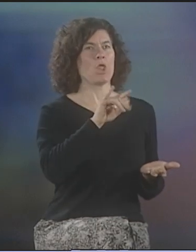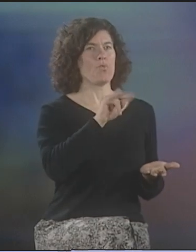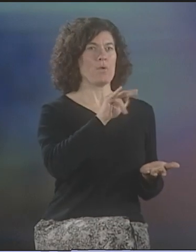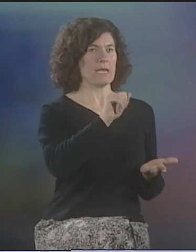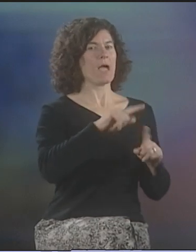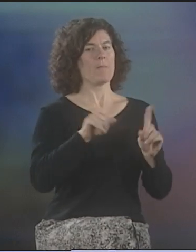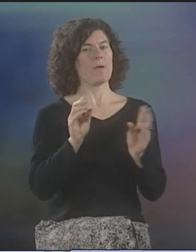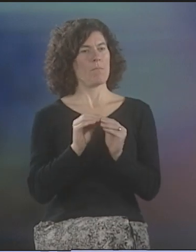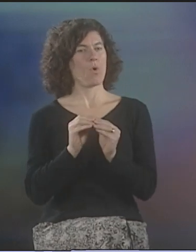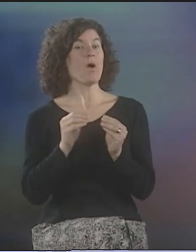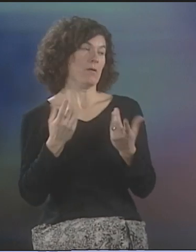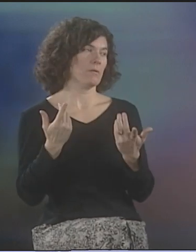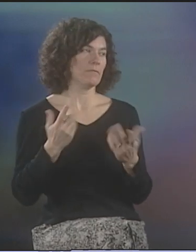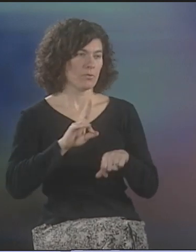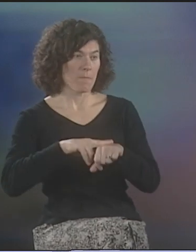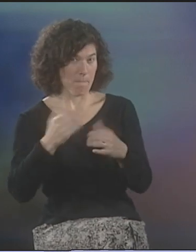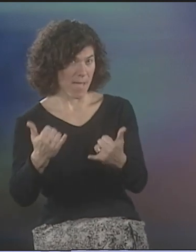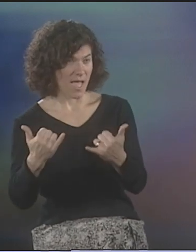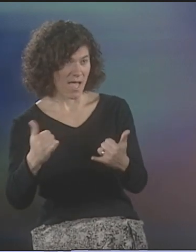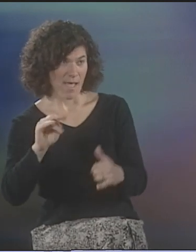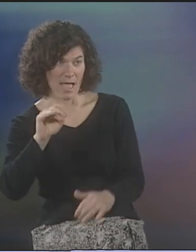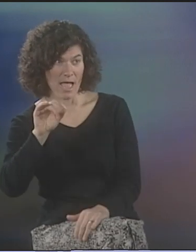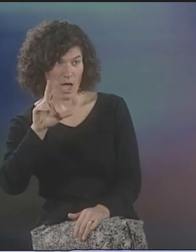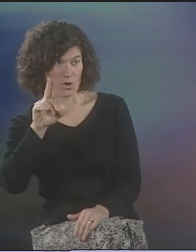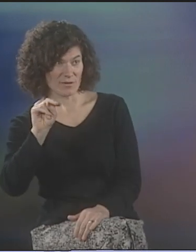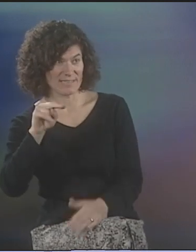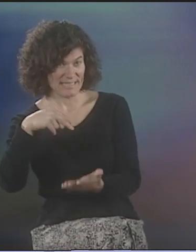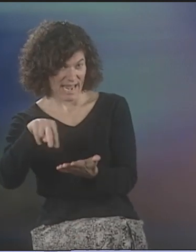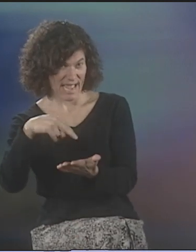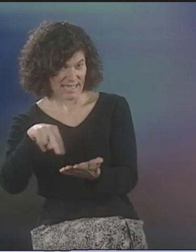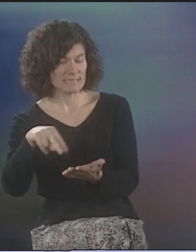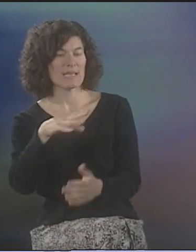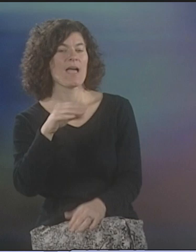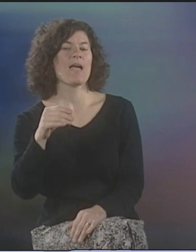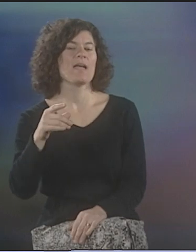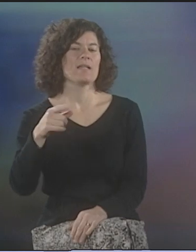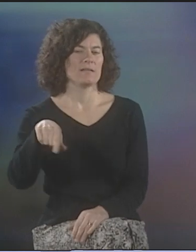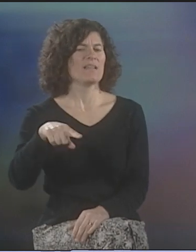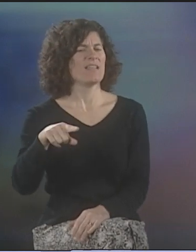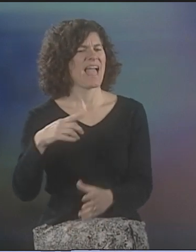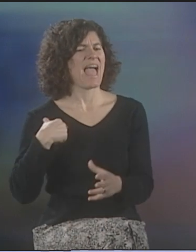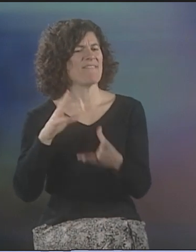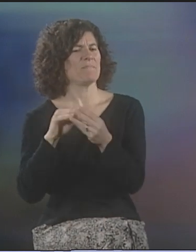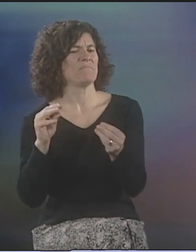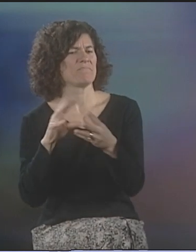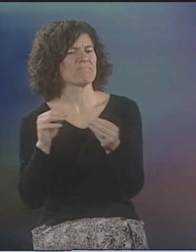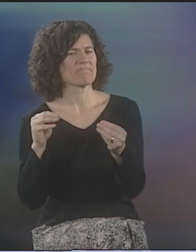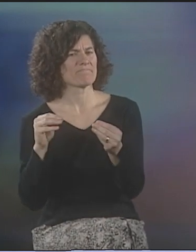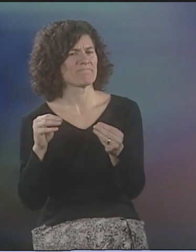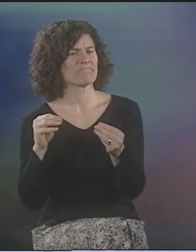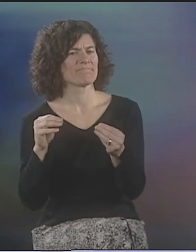AND IT WAS COMPRISED OF WOMEN. IT WASN'T THE MORE TRADITIONAL BALLET. IT WAS MORE MODERN DANCE,